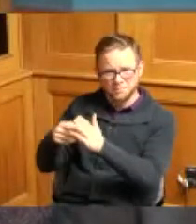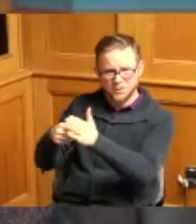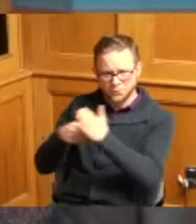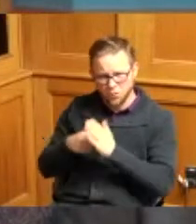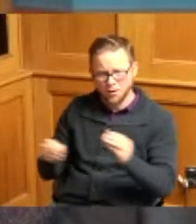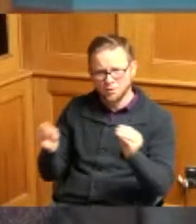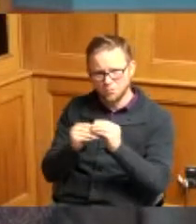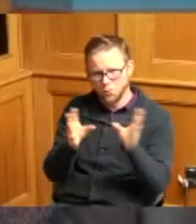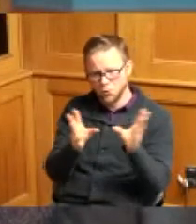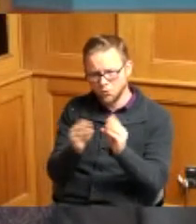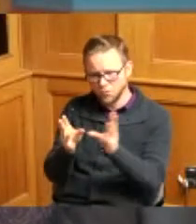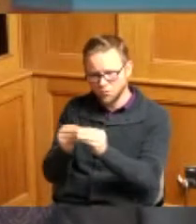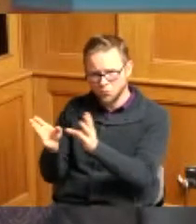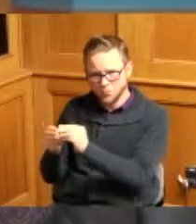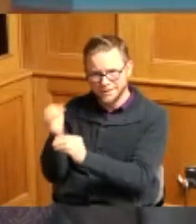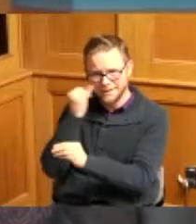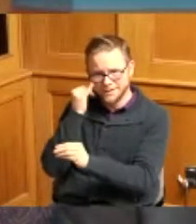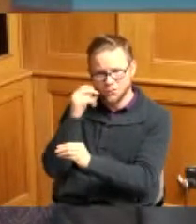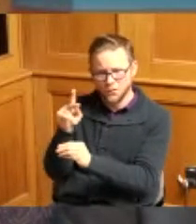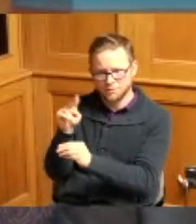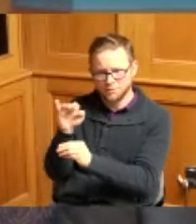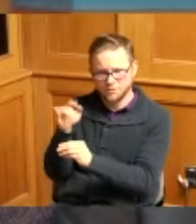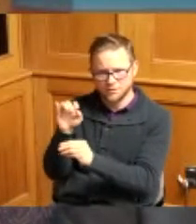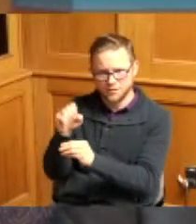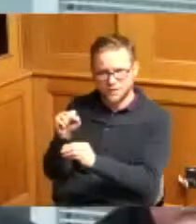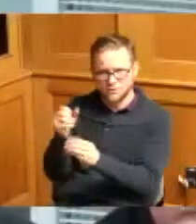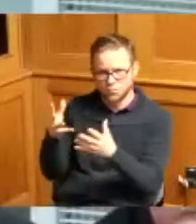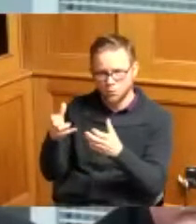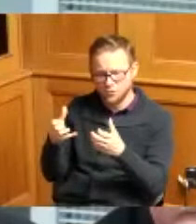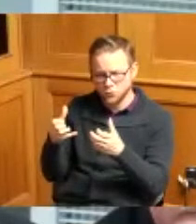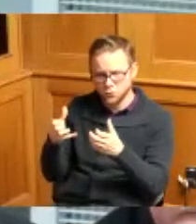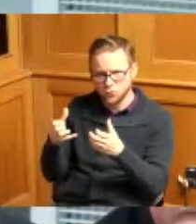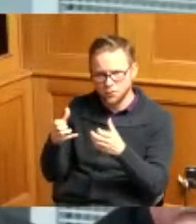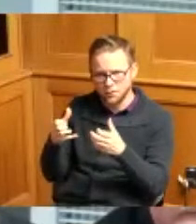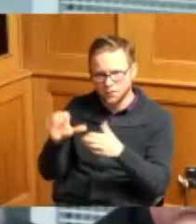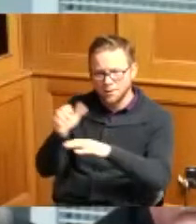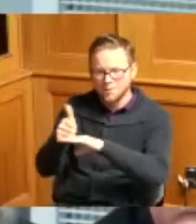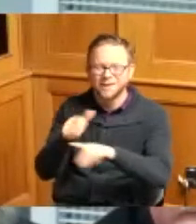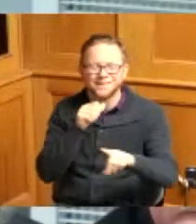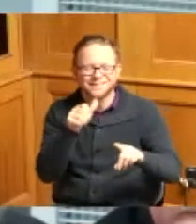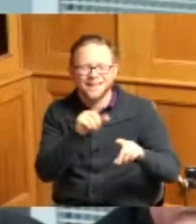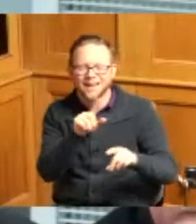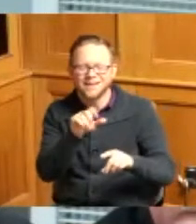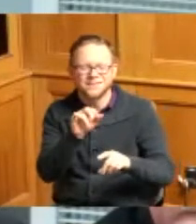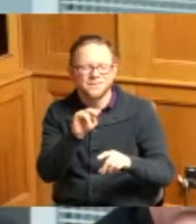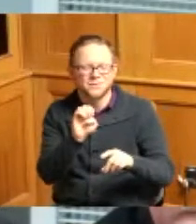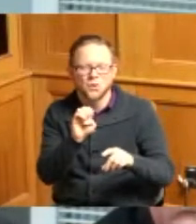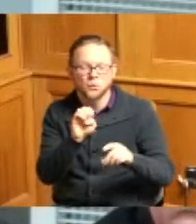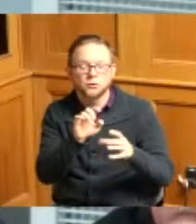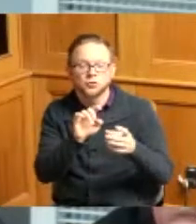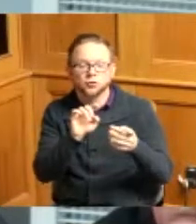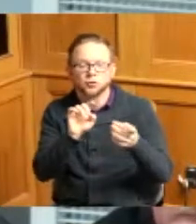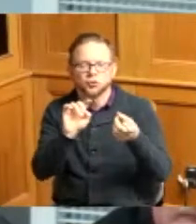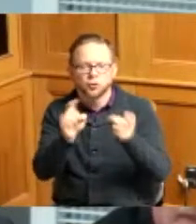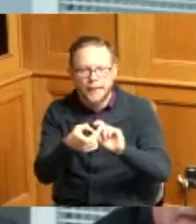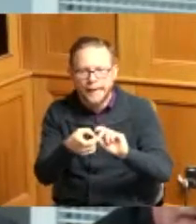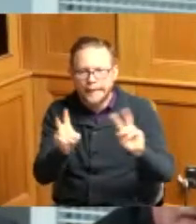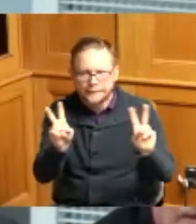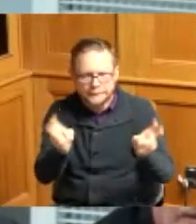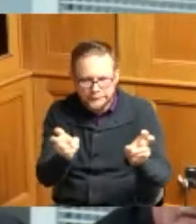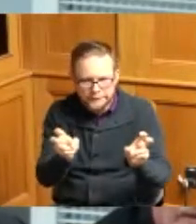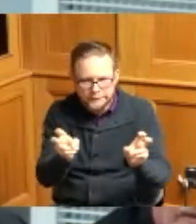the knights were to want to build a road it's not a zoning change it's the defined definition